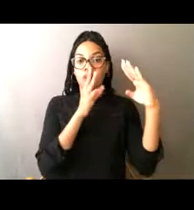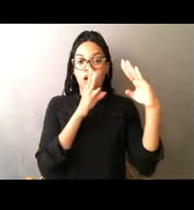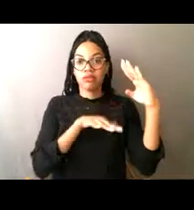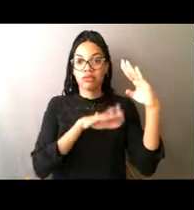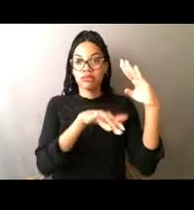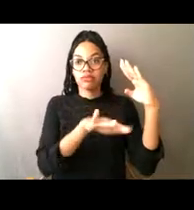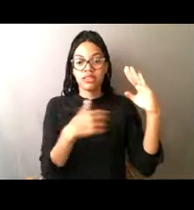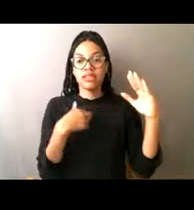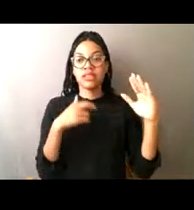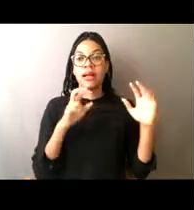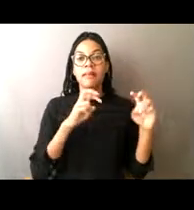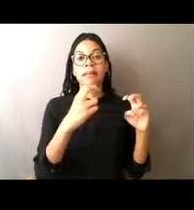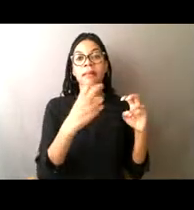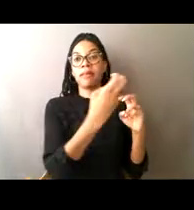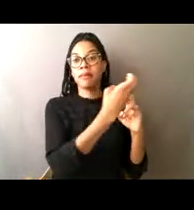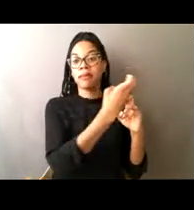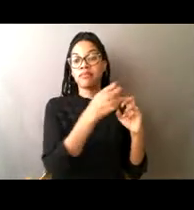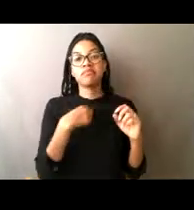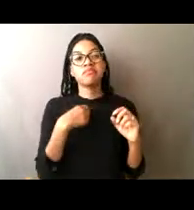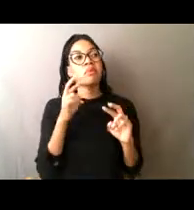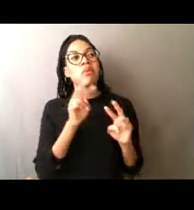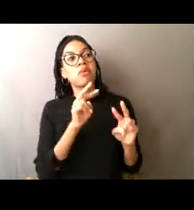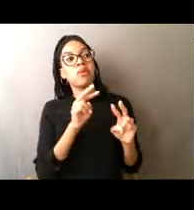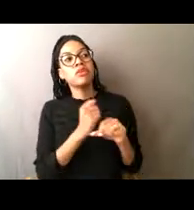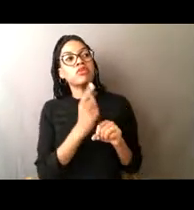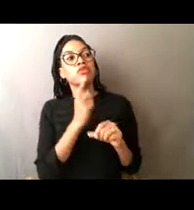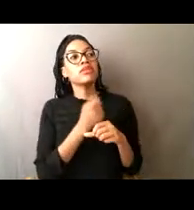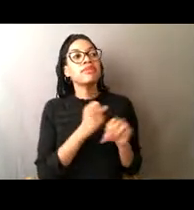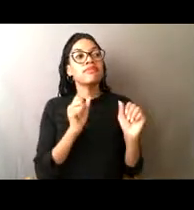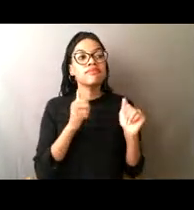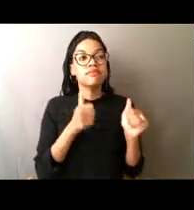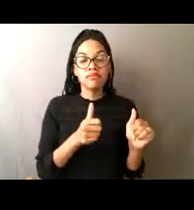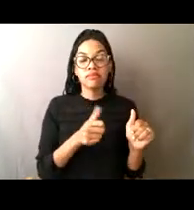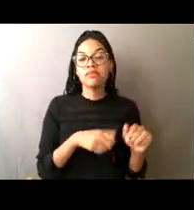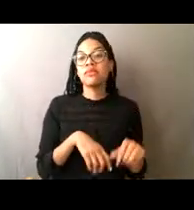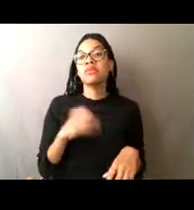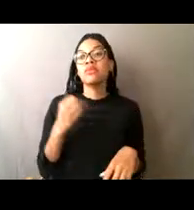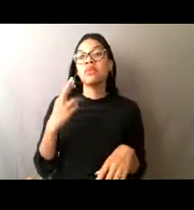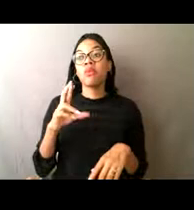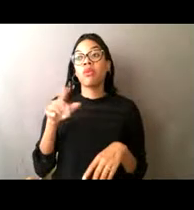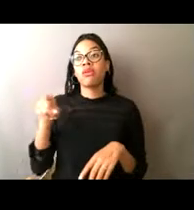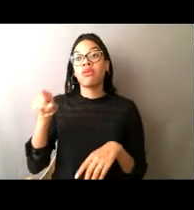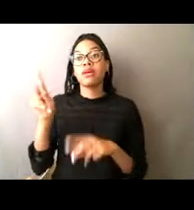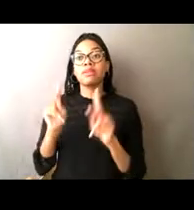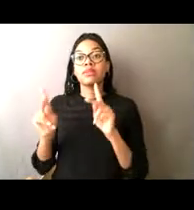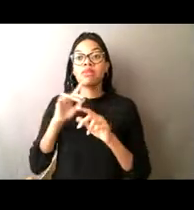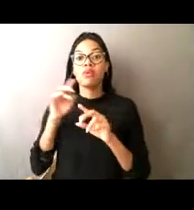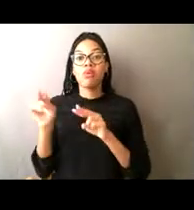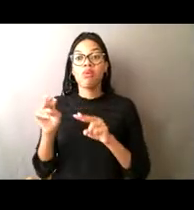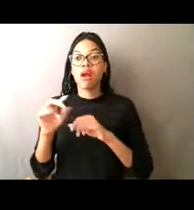We might watch the whale watchers, or if I'm on land, I might board the boats as they're offloading their catch